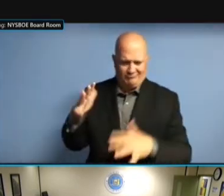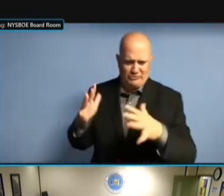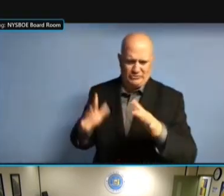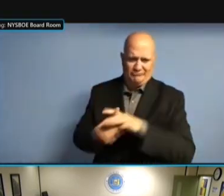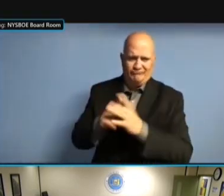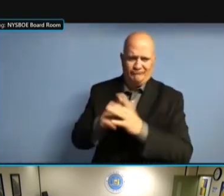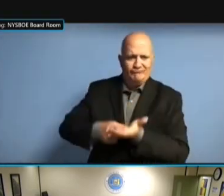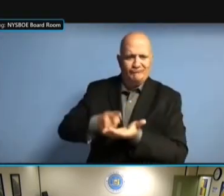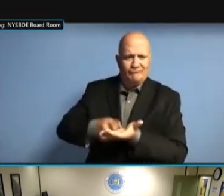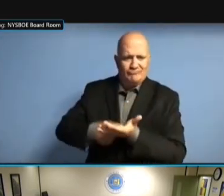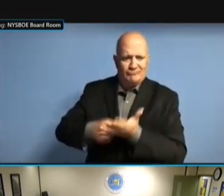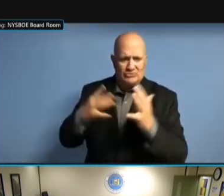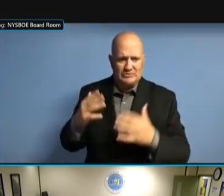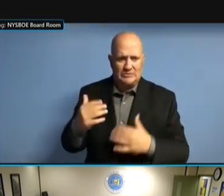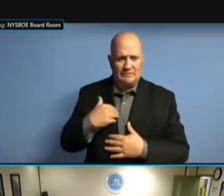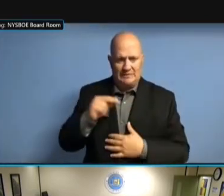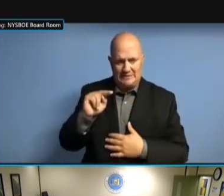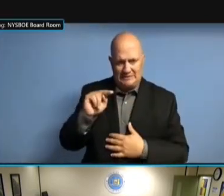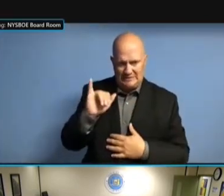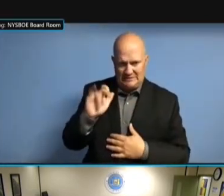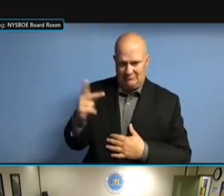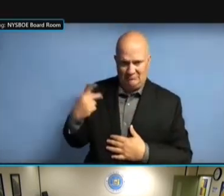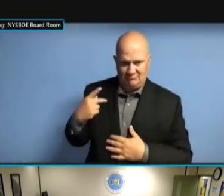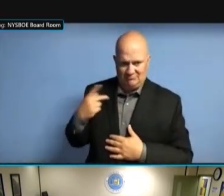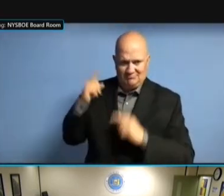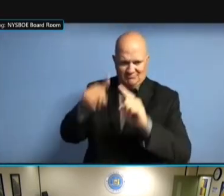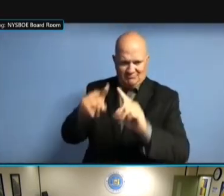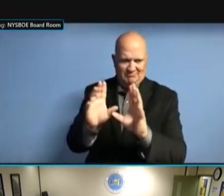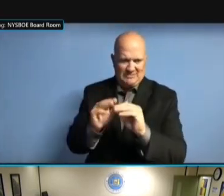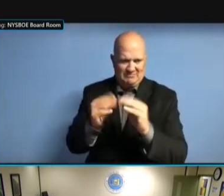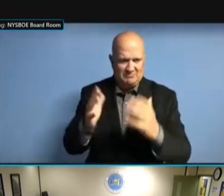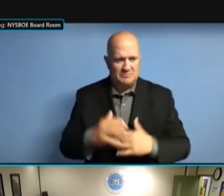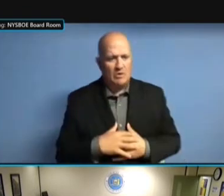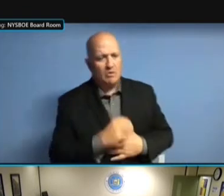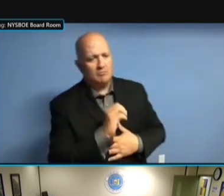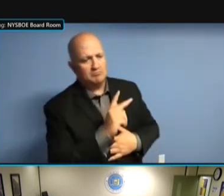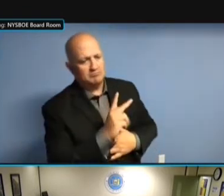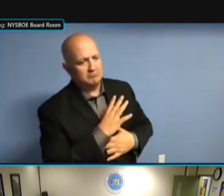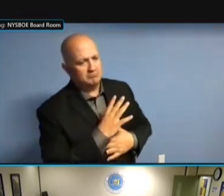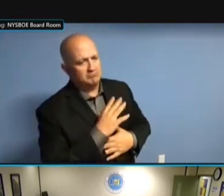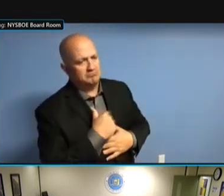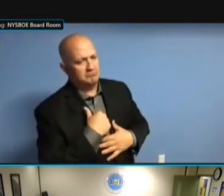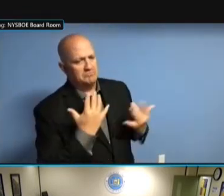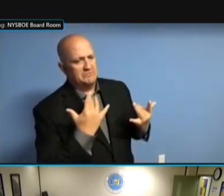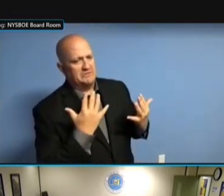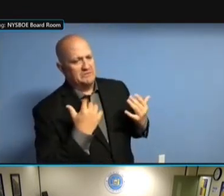WE CAN WAIT. I'M PATIENT. I'M PATIENT. I'M PATIENT. >> I'M PATIENT. >> I I'M PATIENT. >> I MEAN, I'M PATIENT. >> I MEAN, BECAUSE I'M PATIENT. >> I MEAN, BECAUSE I I'M PATIENT. >> I MEAN, BECAUSE I FEEL I'M PATIENT. >> I MEAN, BECAUSE I FEEL LIKE I MEAN, BECAUSE I FEEL LIKE I MEAN, BECAUSE I FEEL LIKE [ I MEAN, BECAUSE I FEEL LIKE [ INAUDIBLE